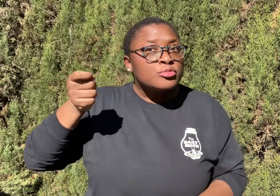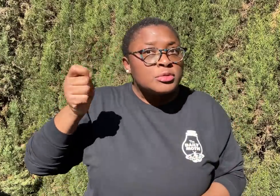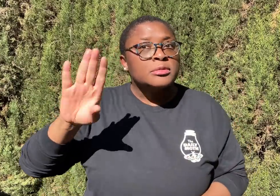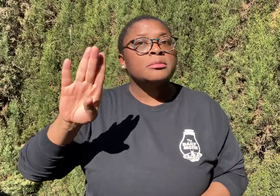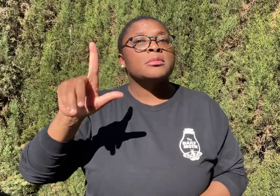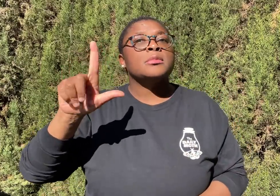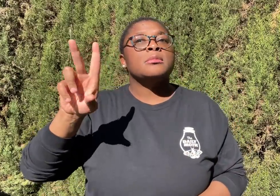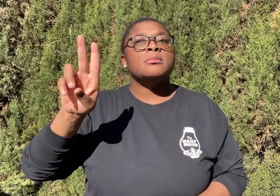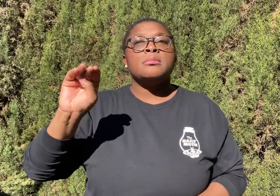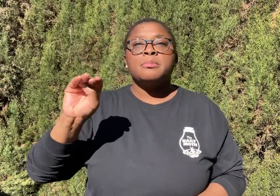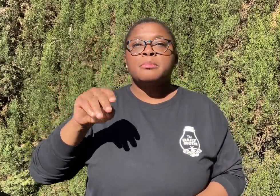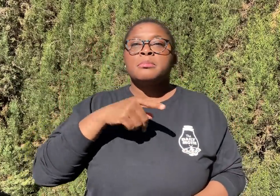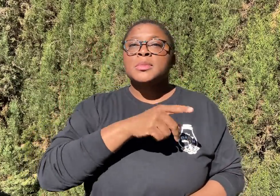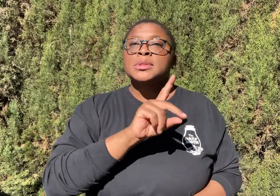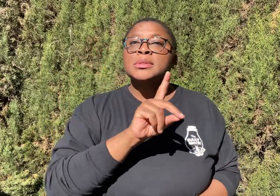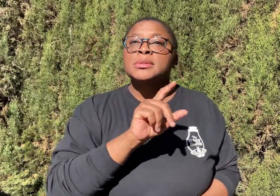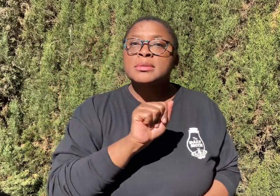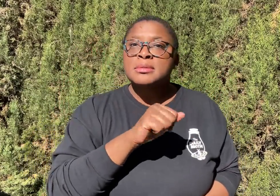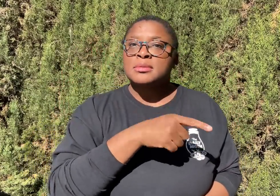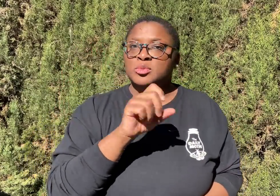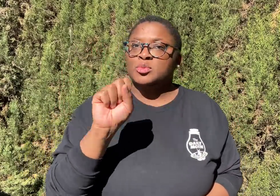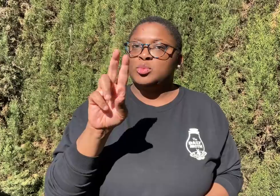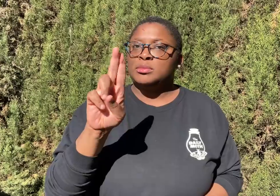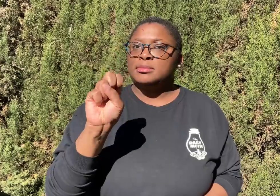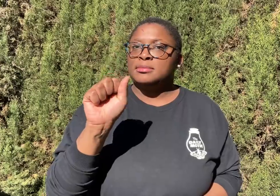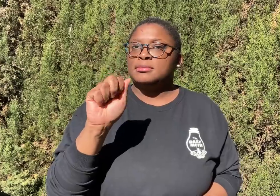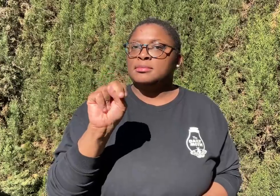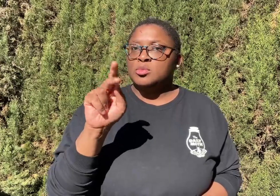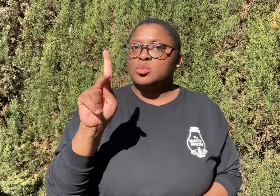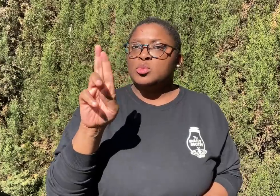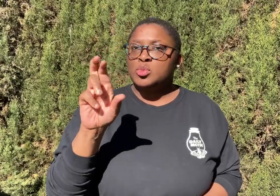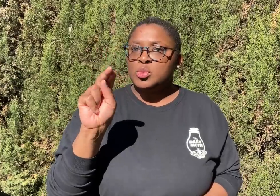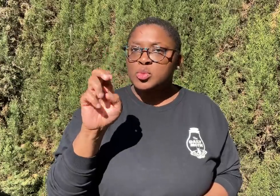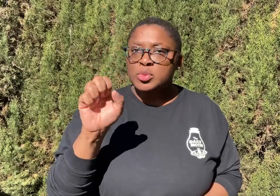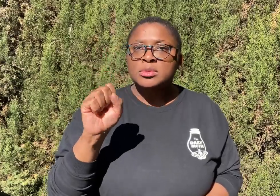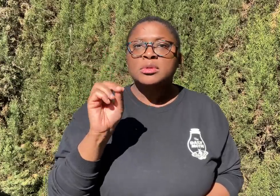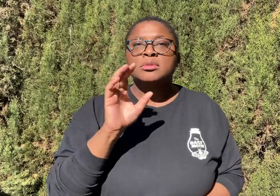Judge Blum, the District Attorney Susan Krones and